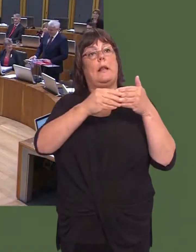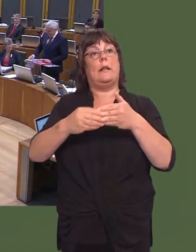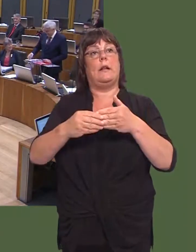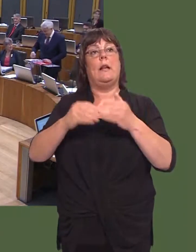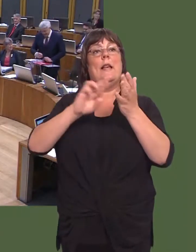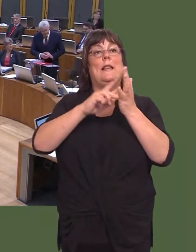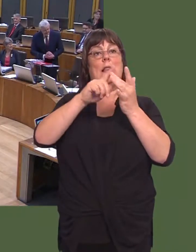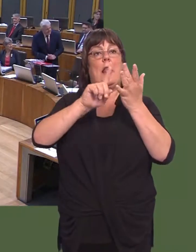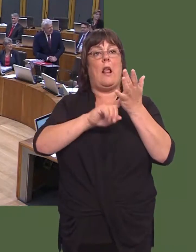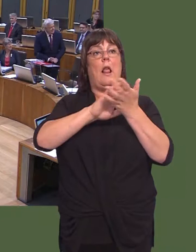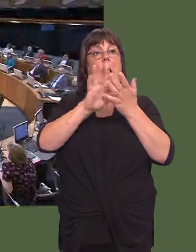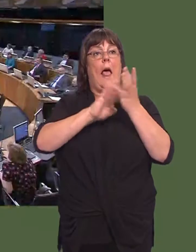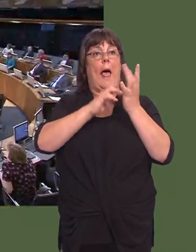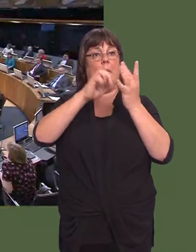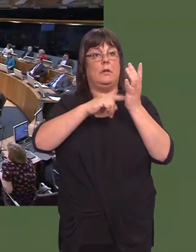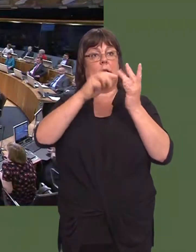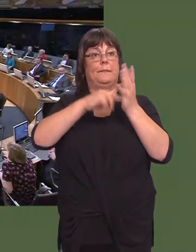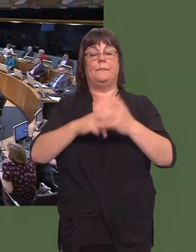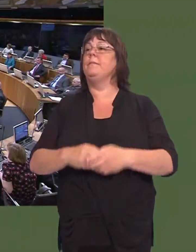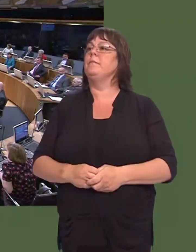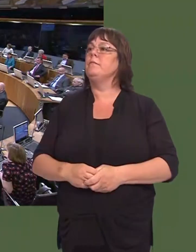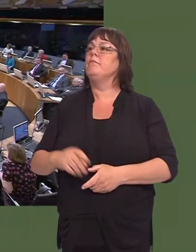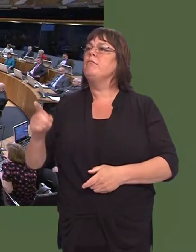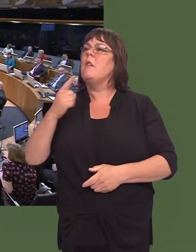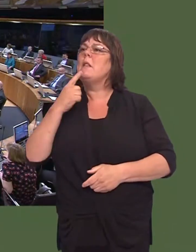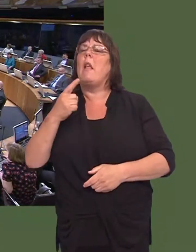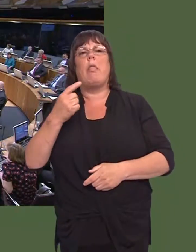Iím sure Iíll carry the First Minister with me in saying that the last 10 minutes have